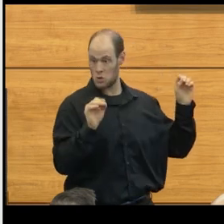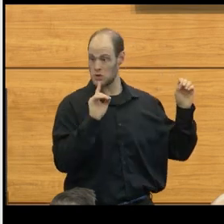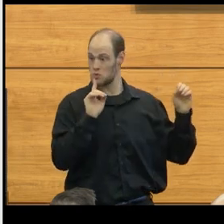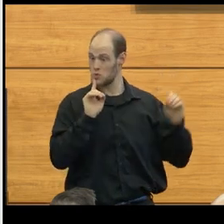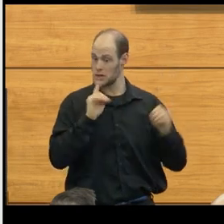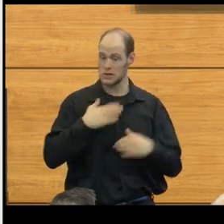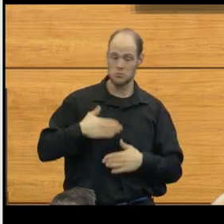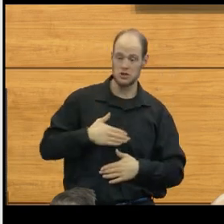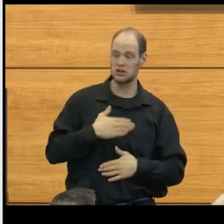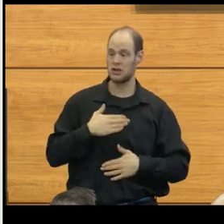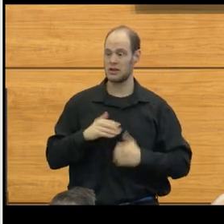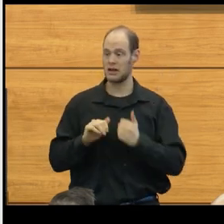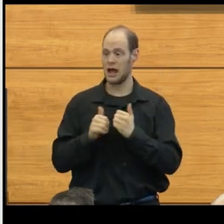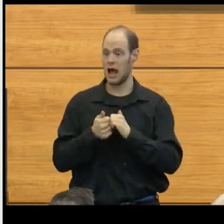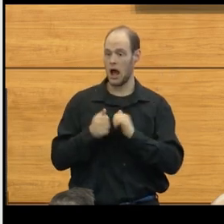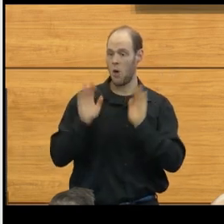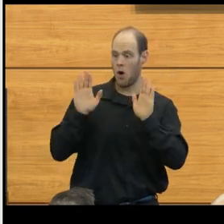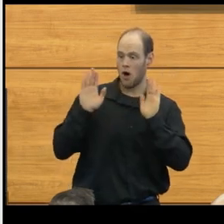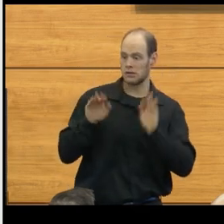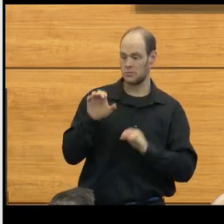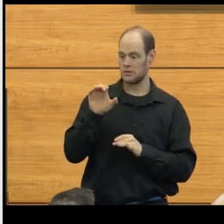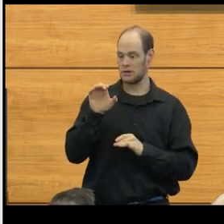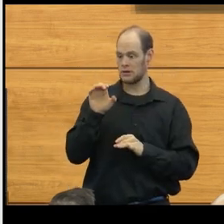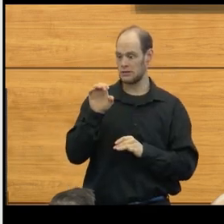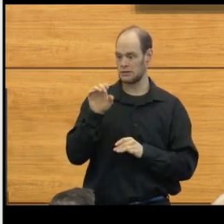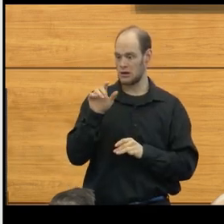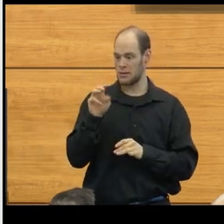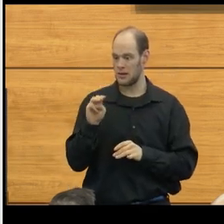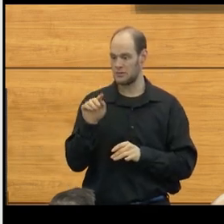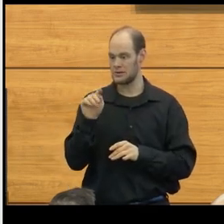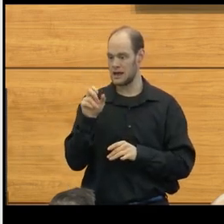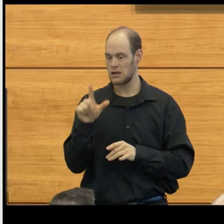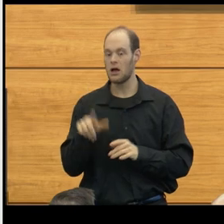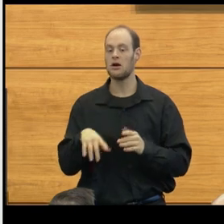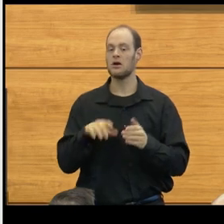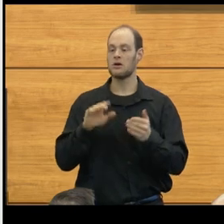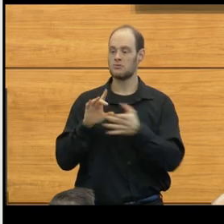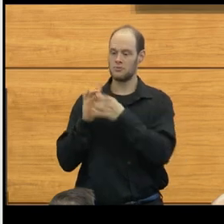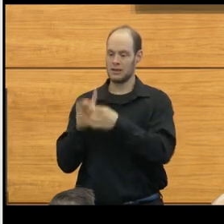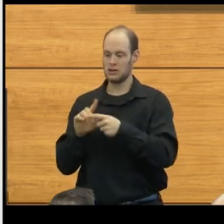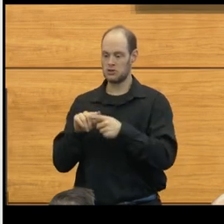how dynamic the cerebellar tonsils could be in relationship to the spinal cord.